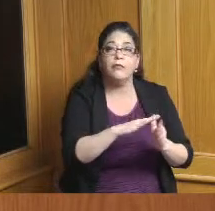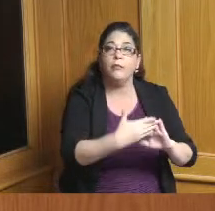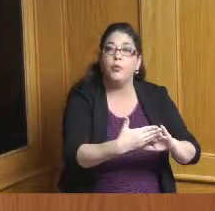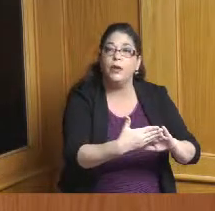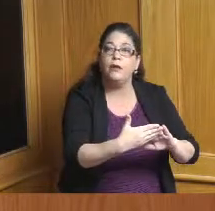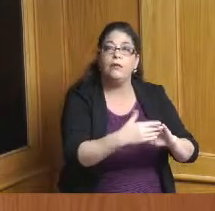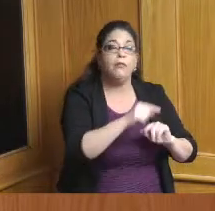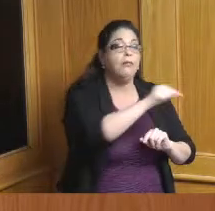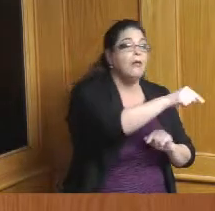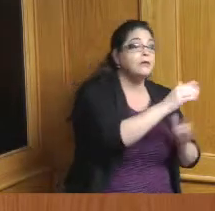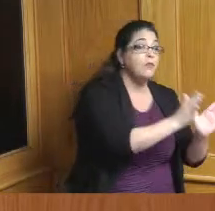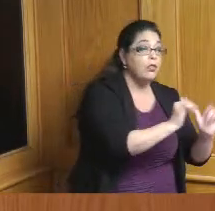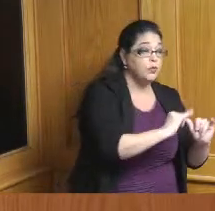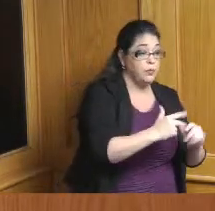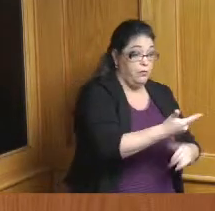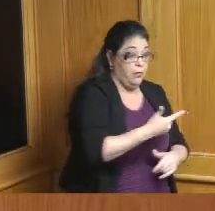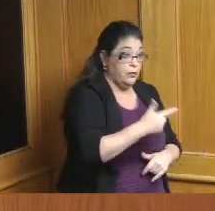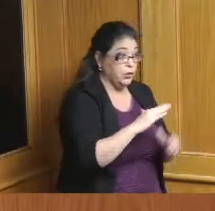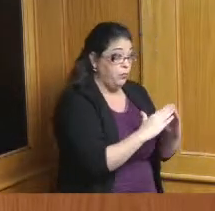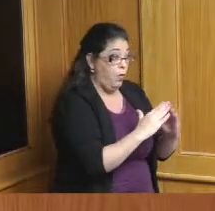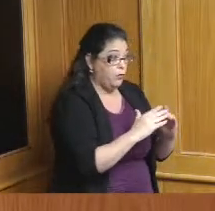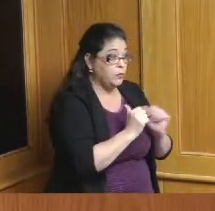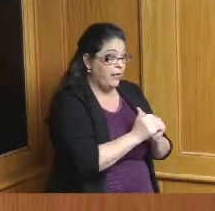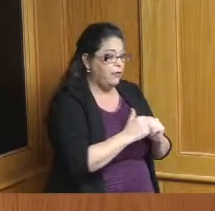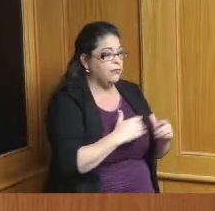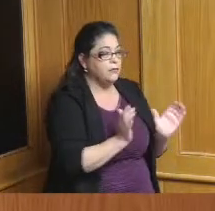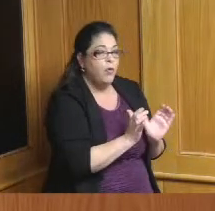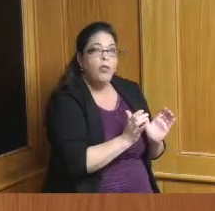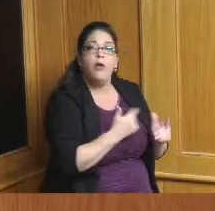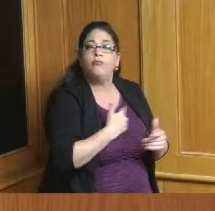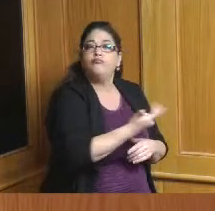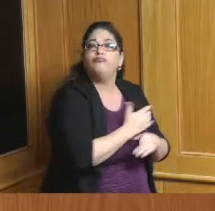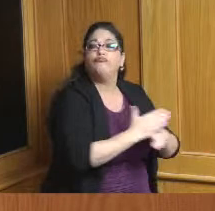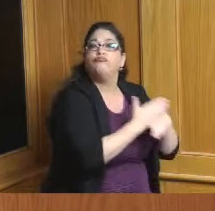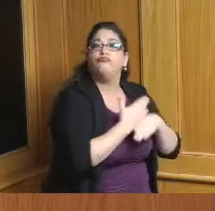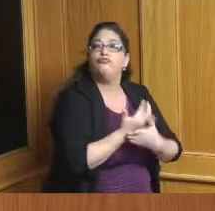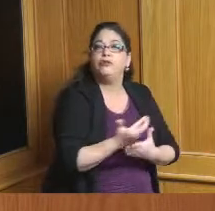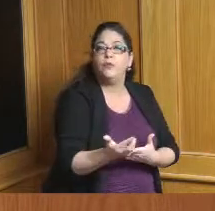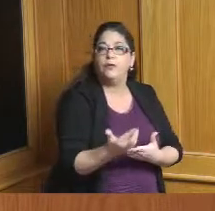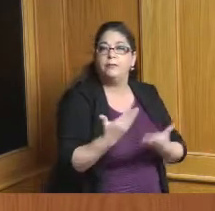jurisdictions so can you expound on that a little bit as to how the county is approaching that